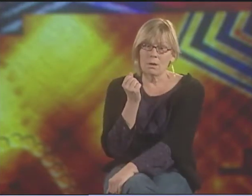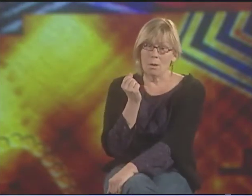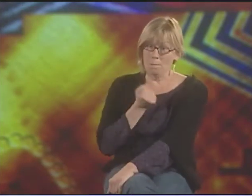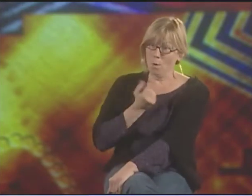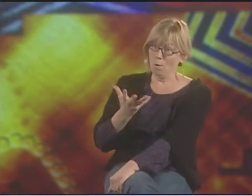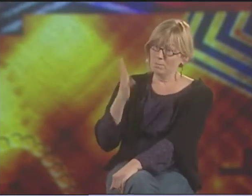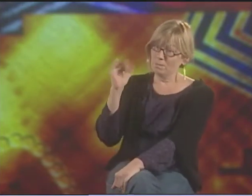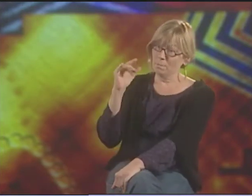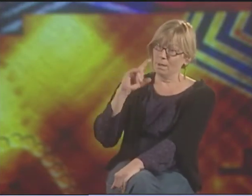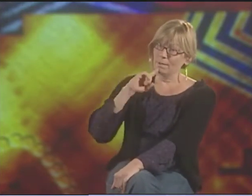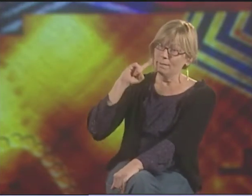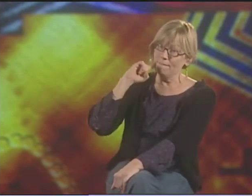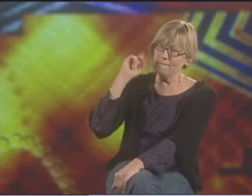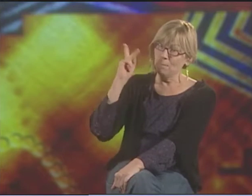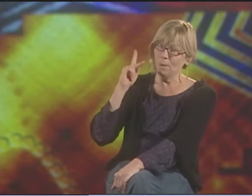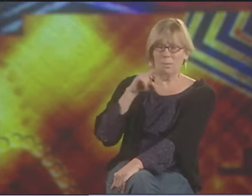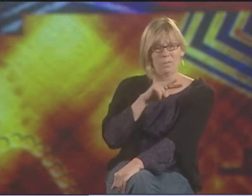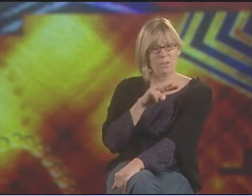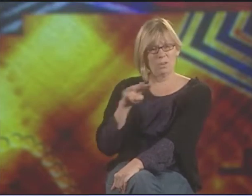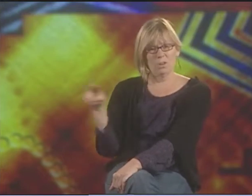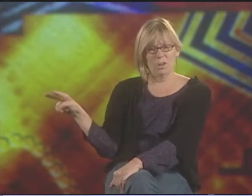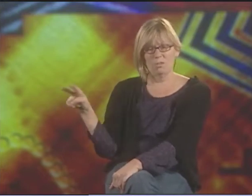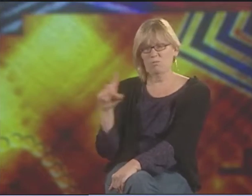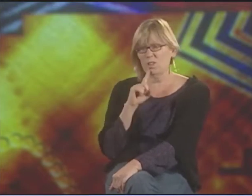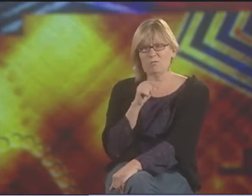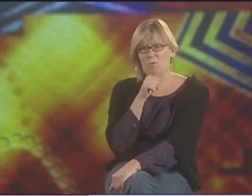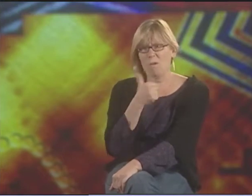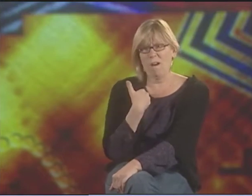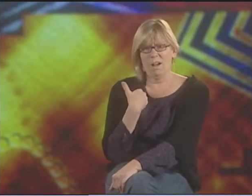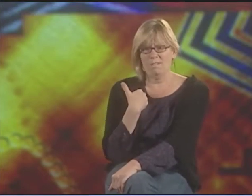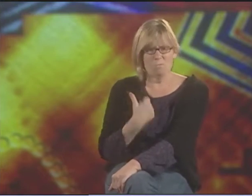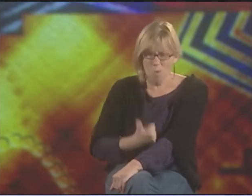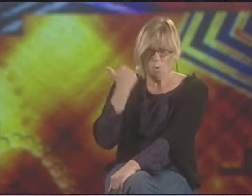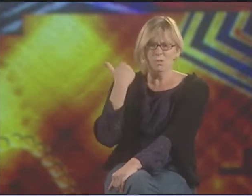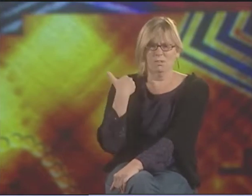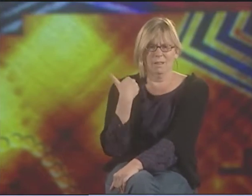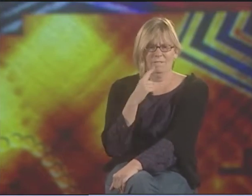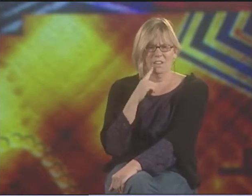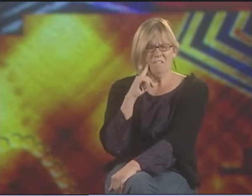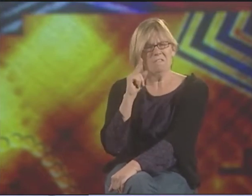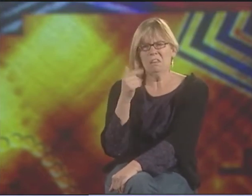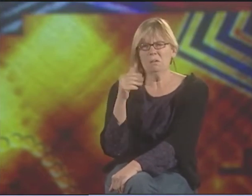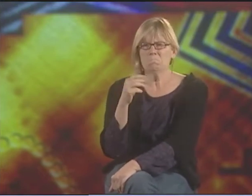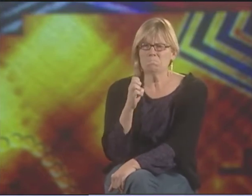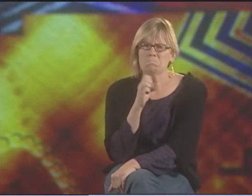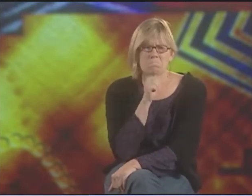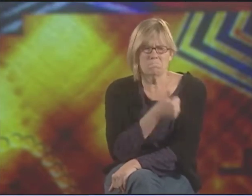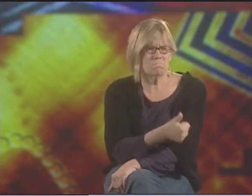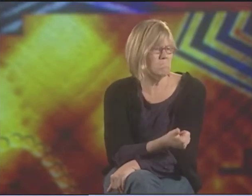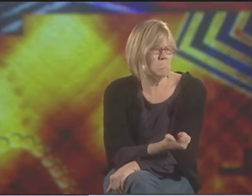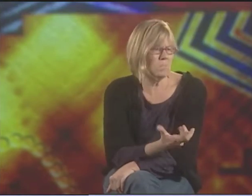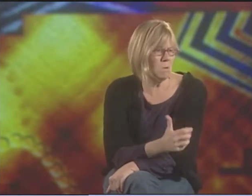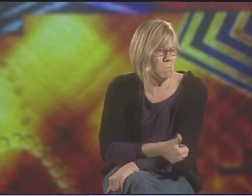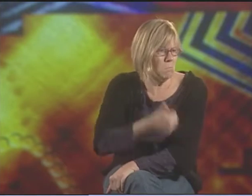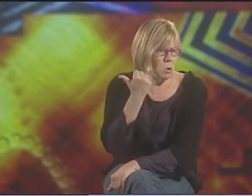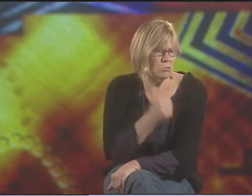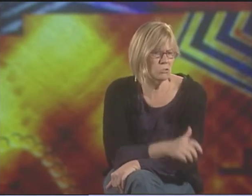IT'S FUNNY, MOST POEMS BY DEAF PEOPLE, THE ONES I'VE SEEN, MOST OF THEM REALLY DON'T HAVE A DEAF THEME.